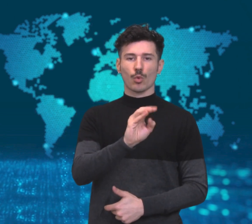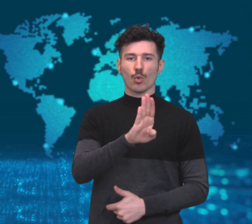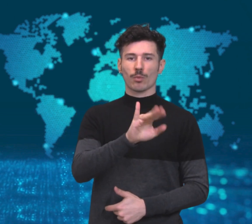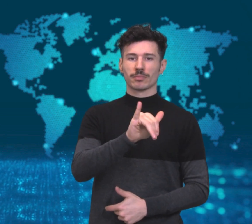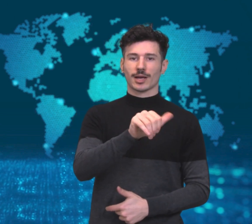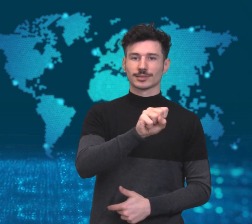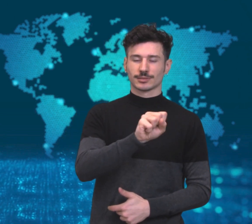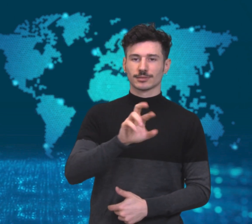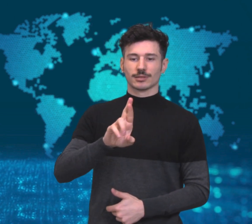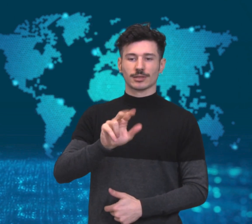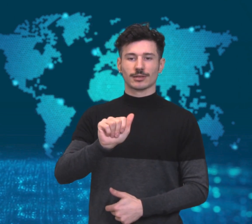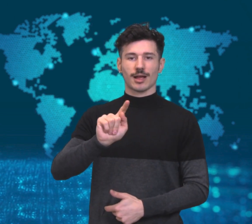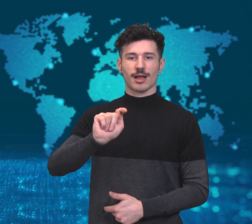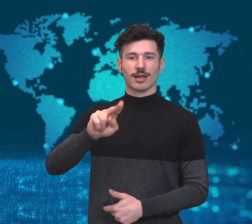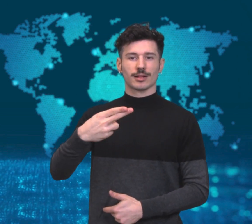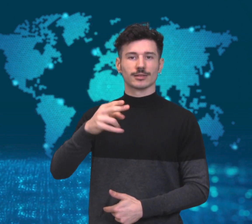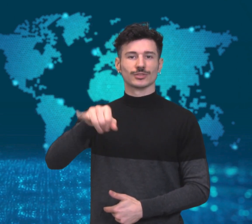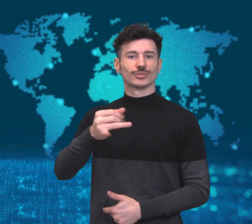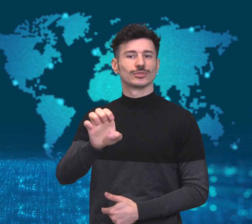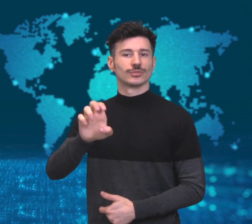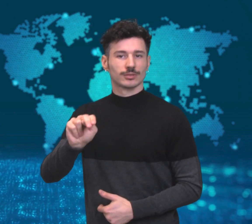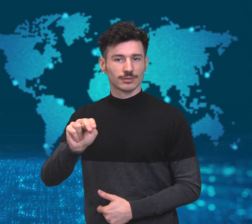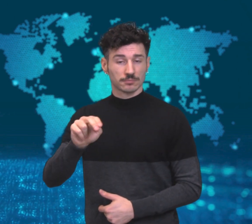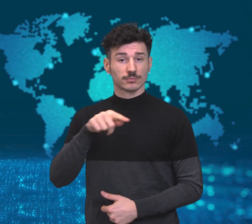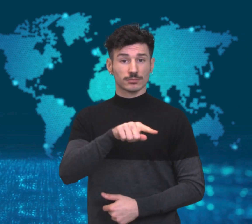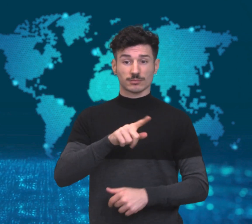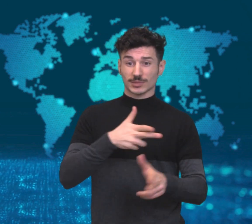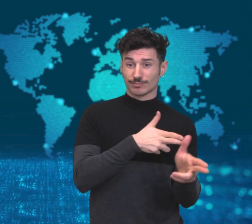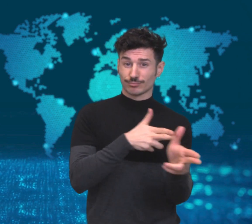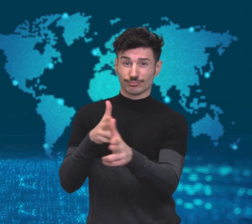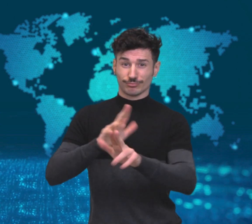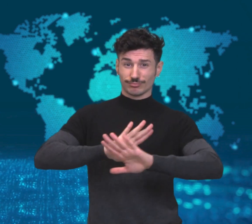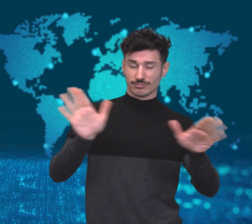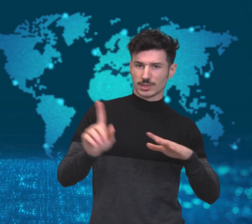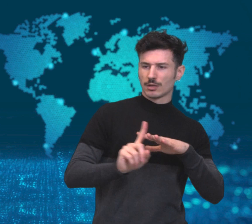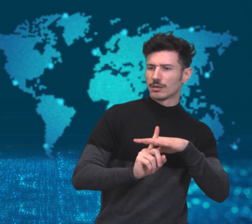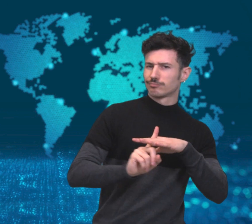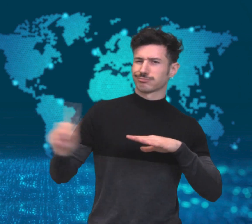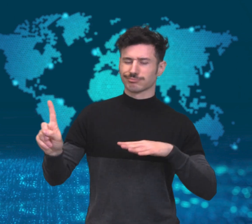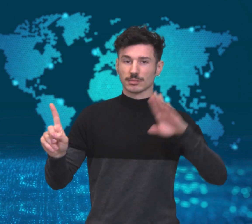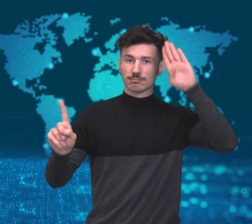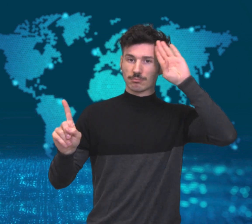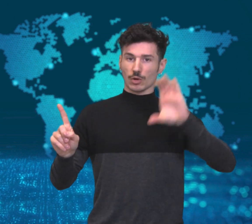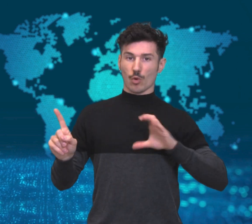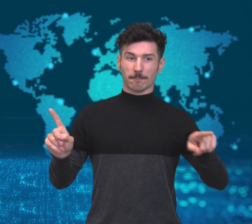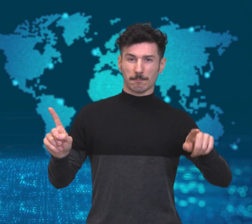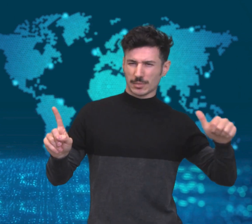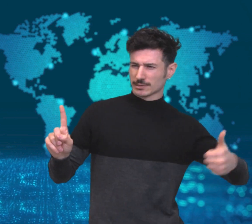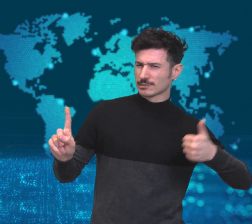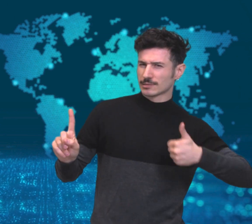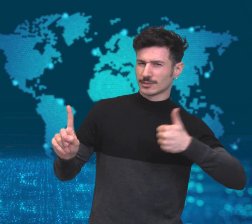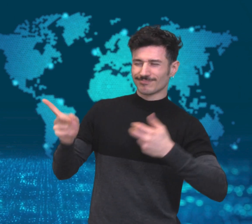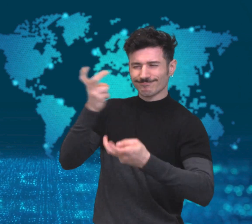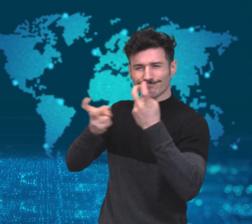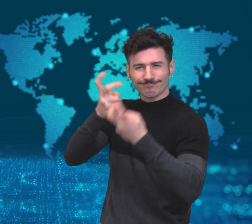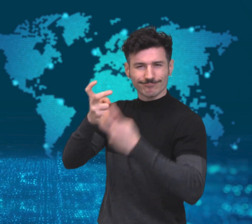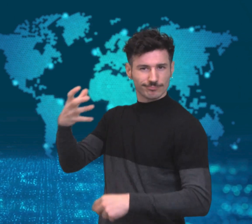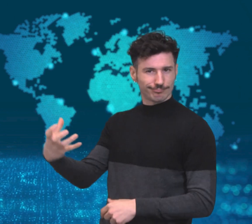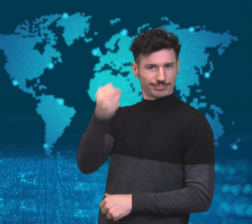The gunman was identified as Tobias Rathjen. After the shootings, he fled and a manhunt by